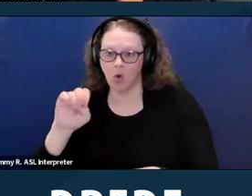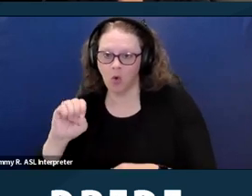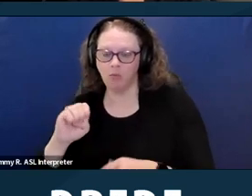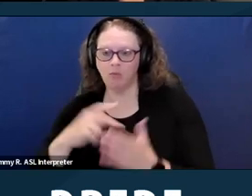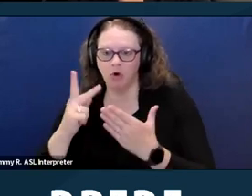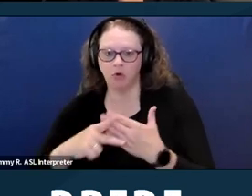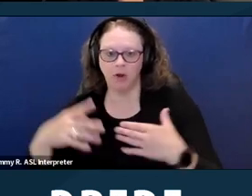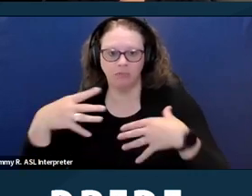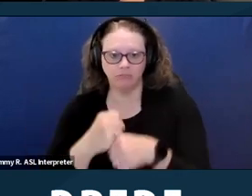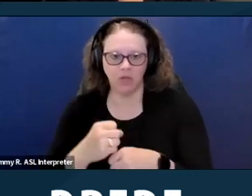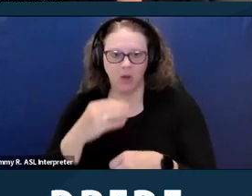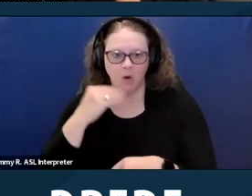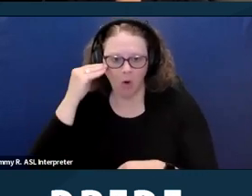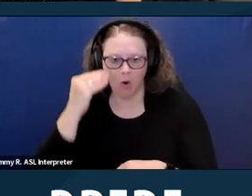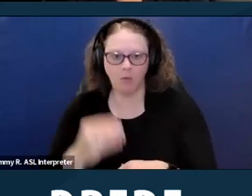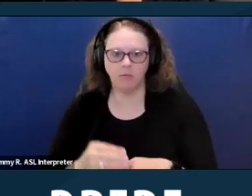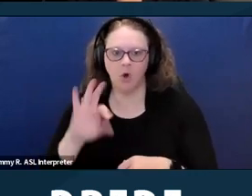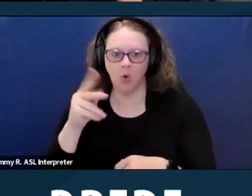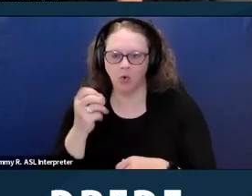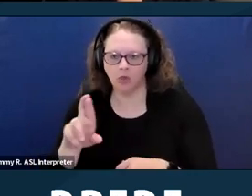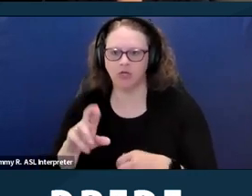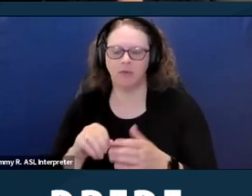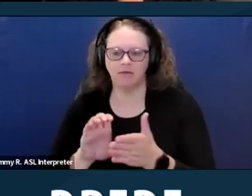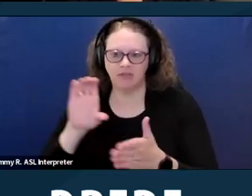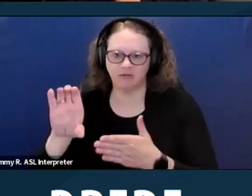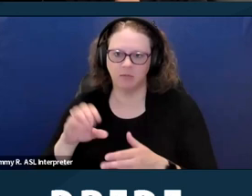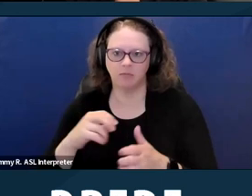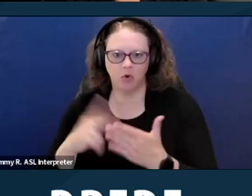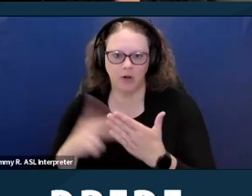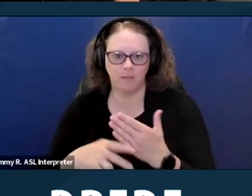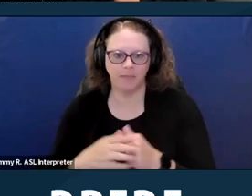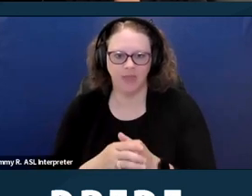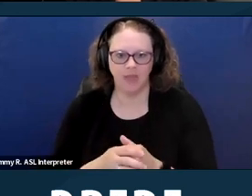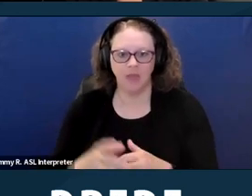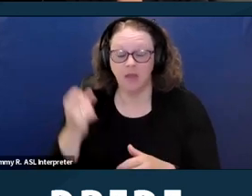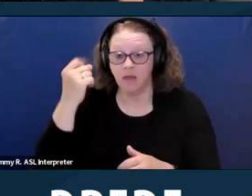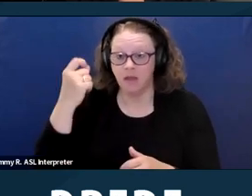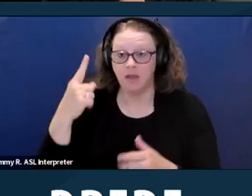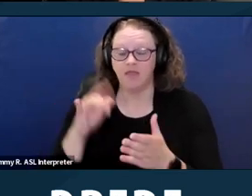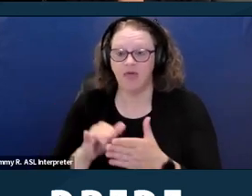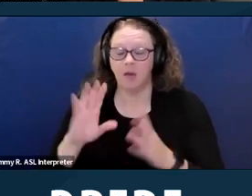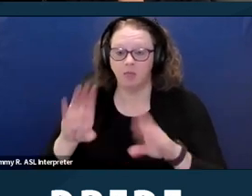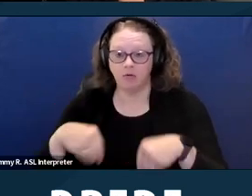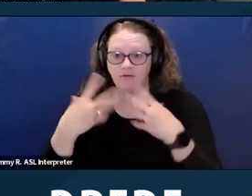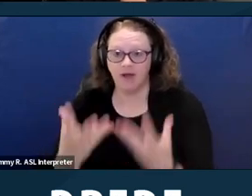and that's a program that provides federal block grants to state and local governments to create affordable housing